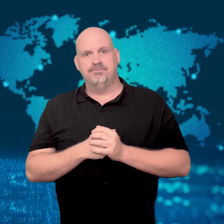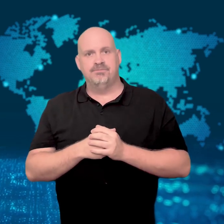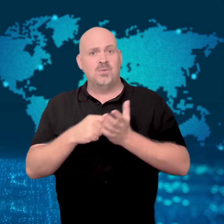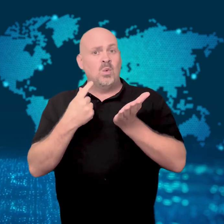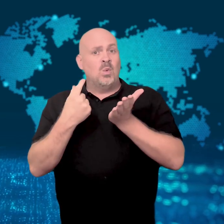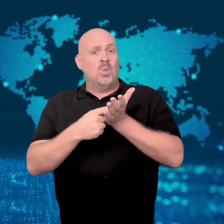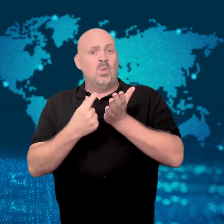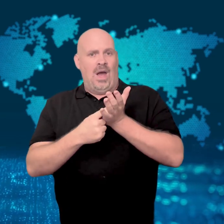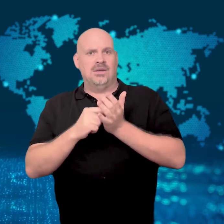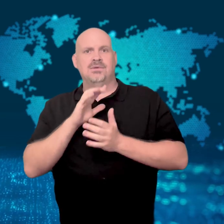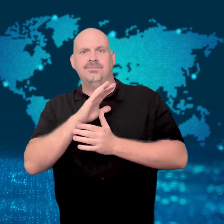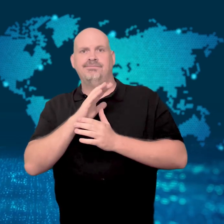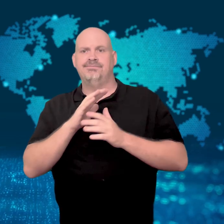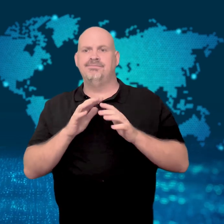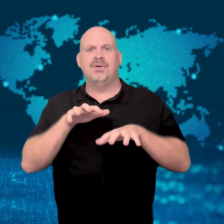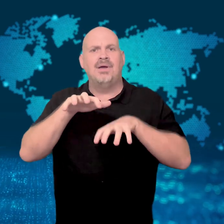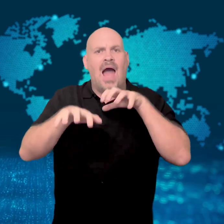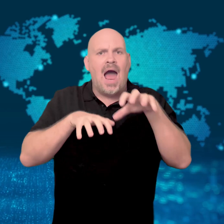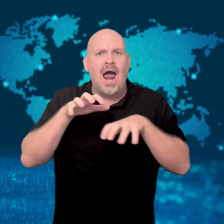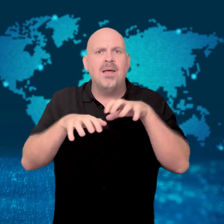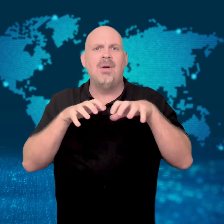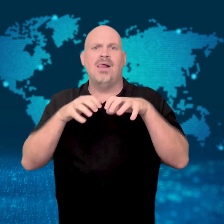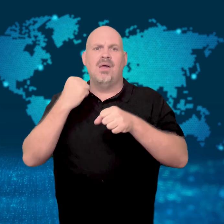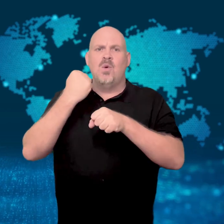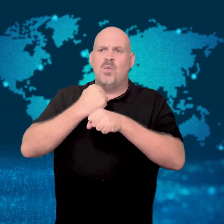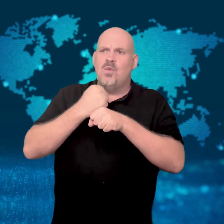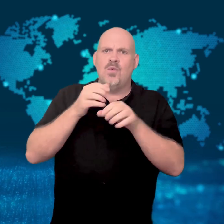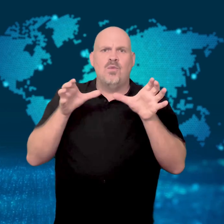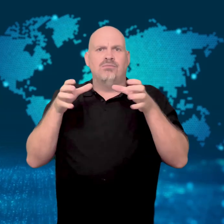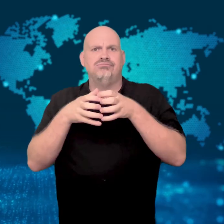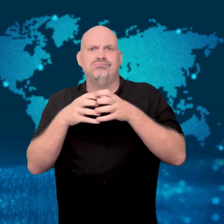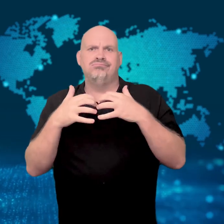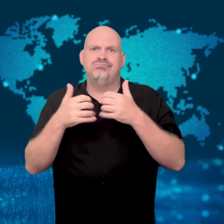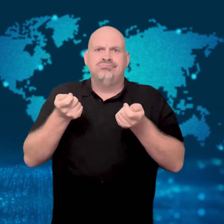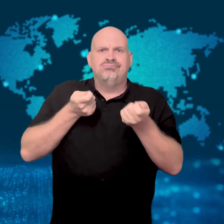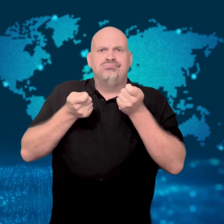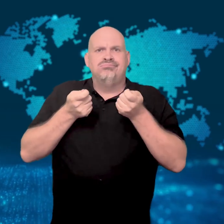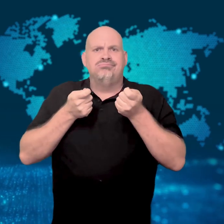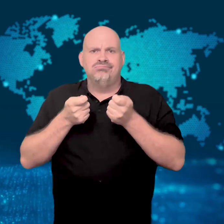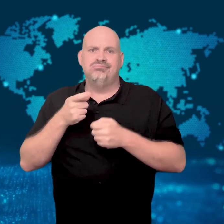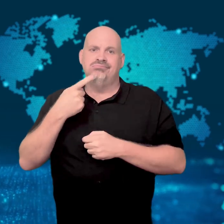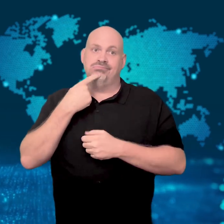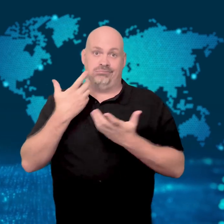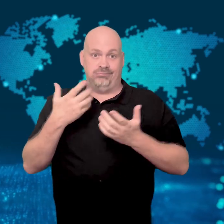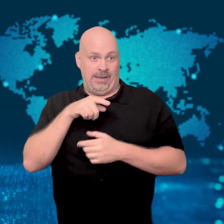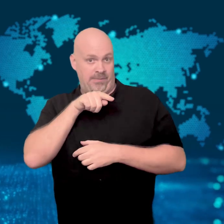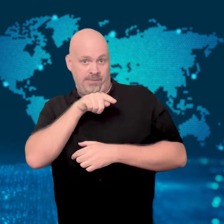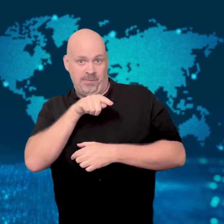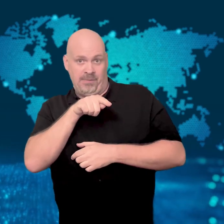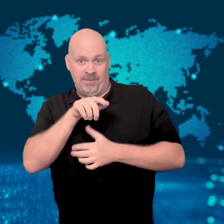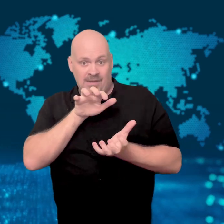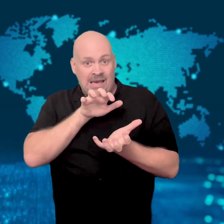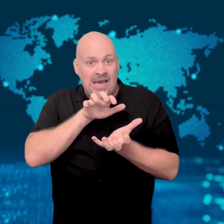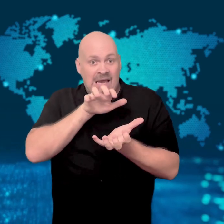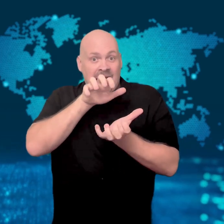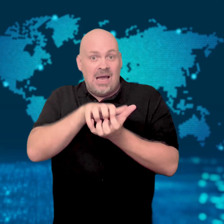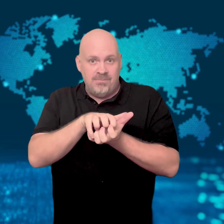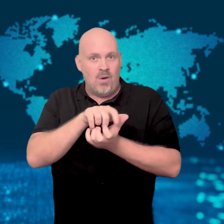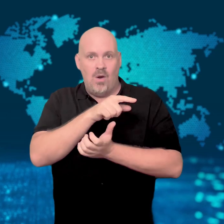Uganda's wildlife authorities say the hippo did not swallow the boy,